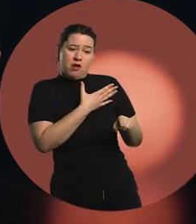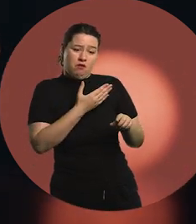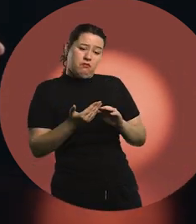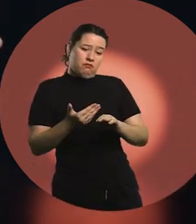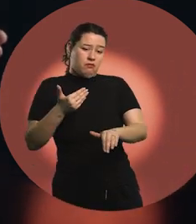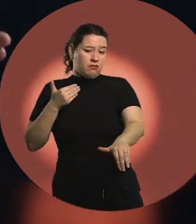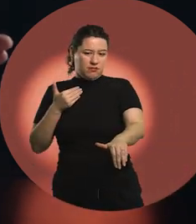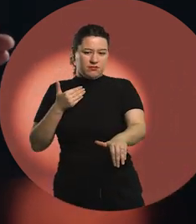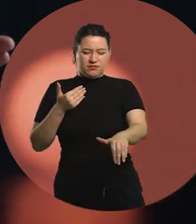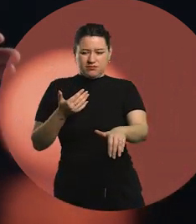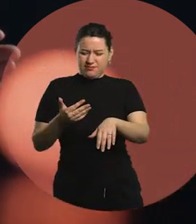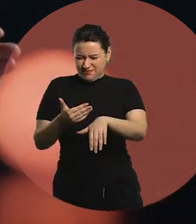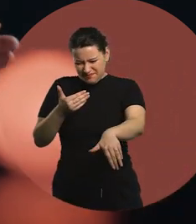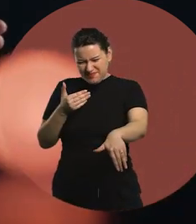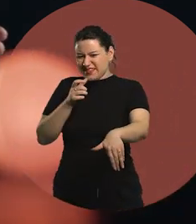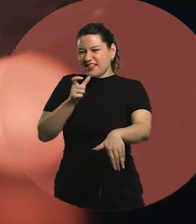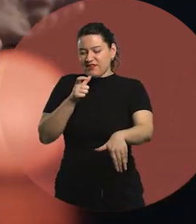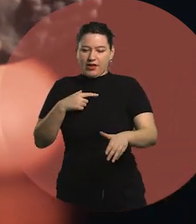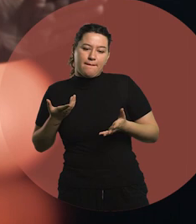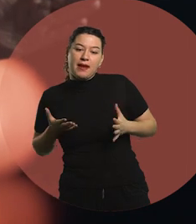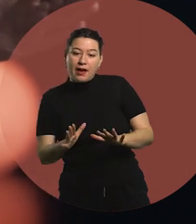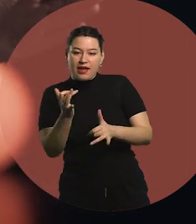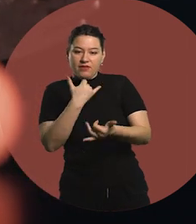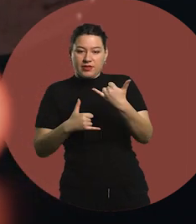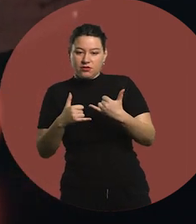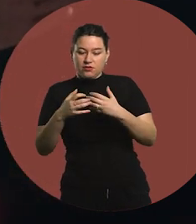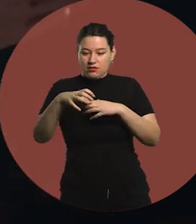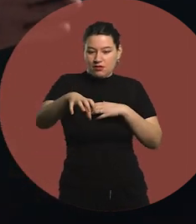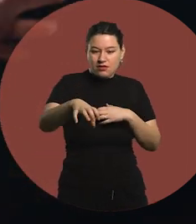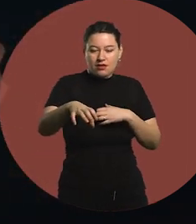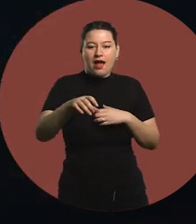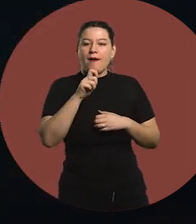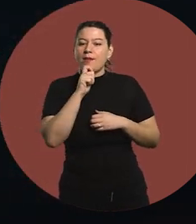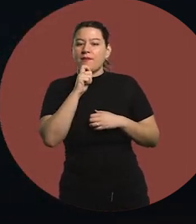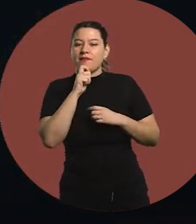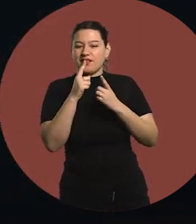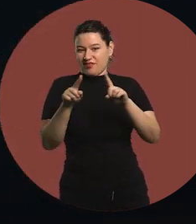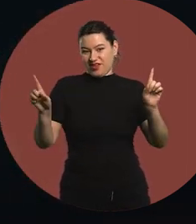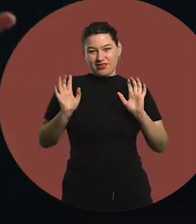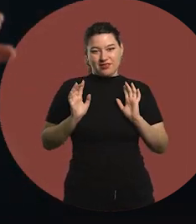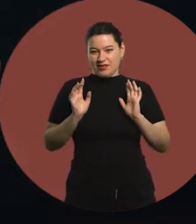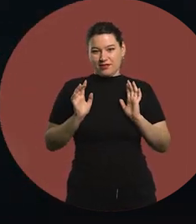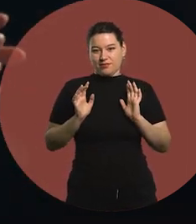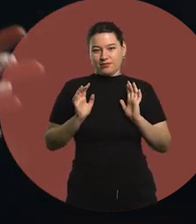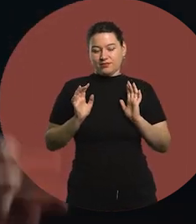This side was producing, and the other side was being on air in a studio.